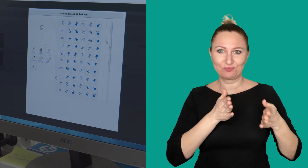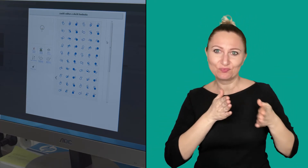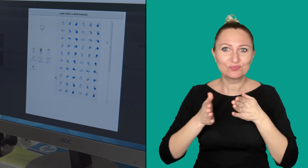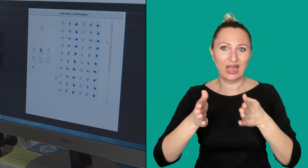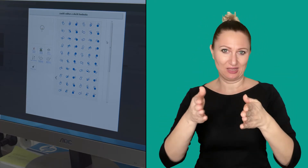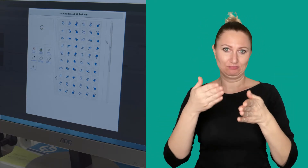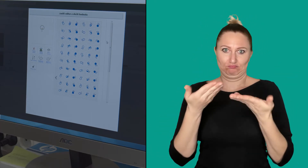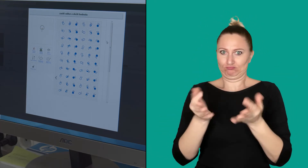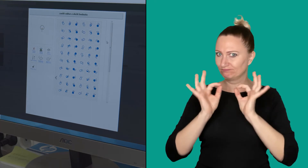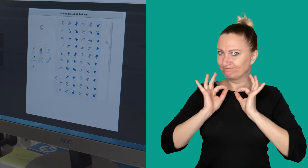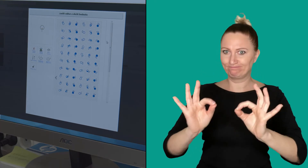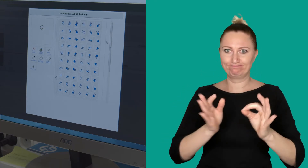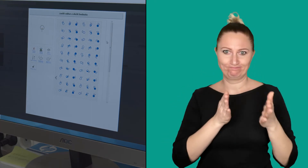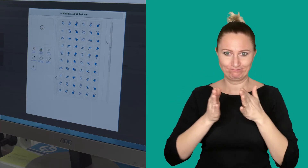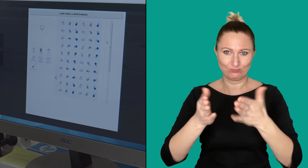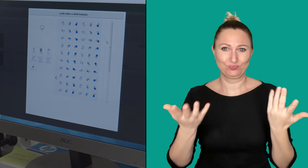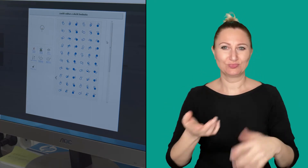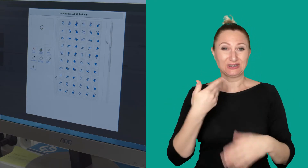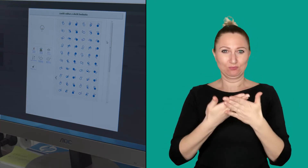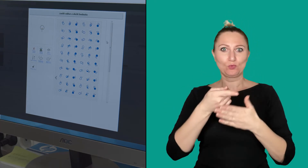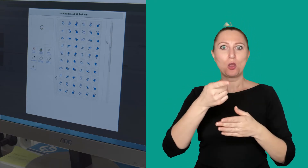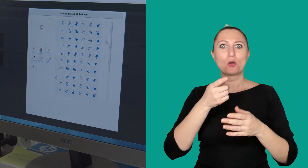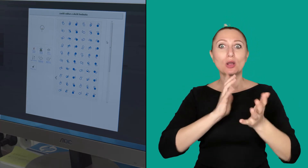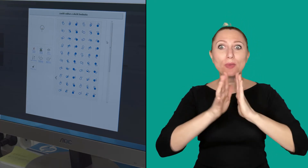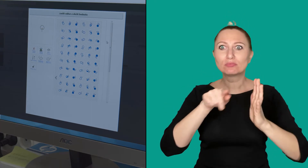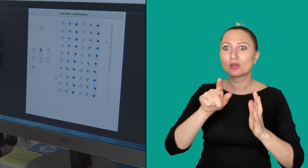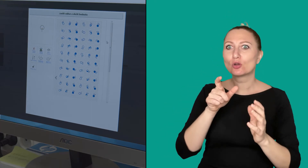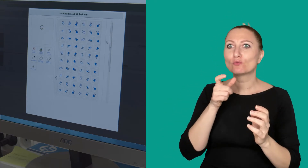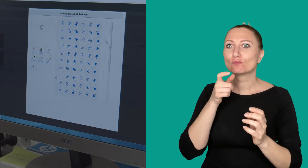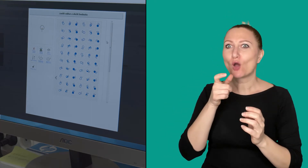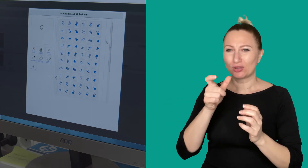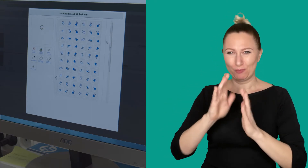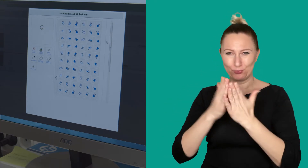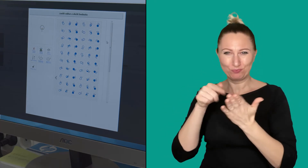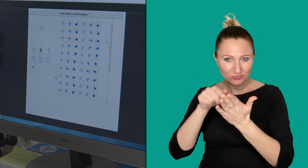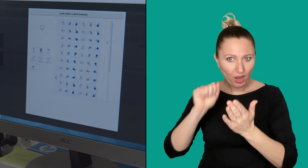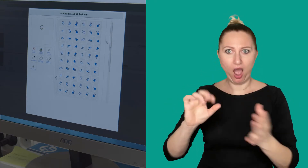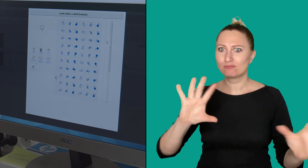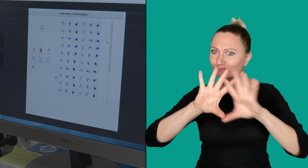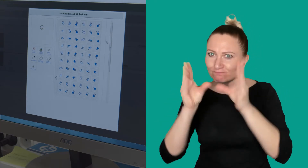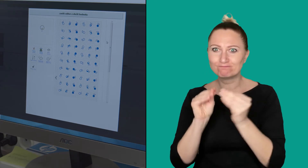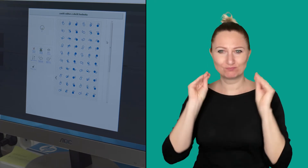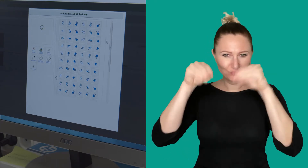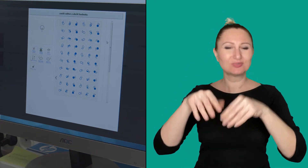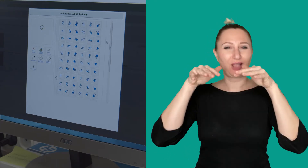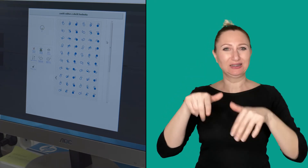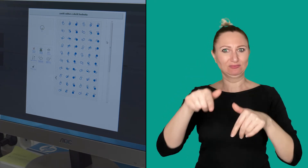This way, it is done well and the quality is good. Then signs are inserted into the dictionary,